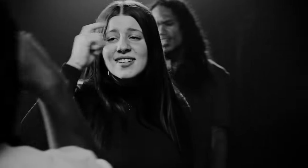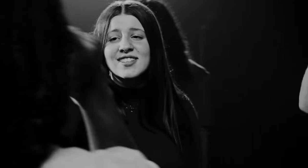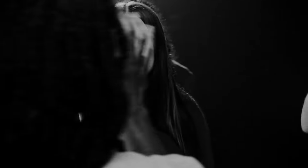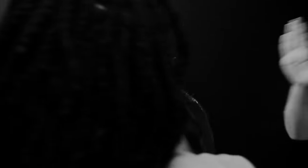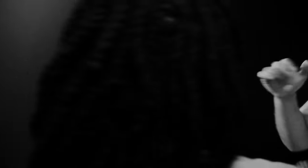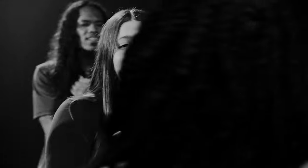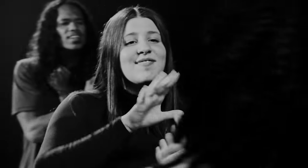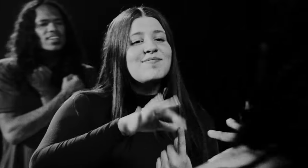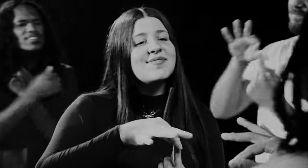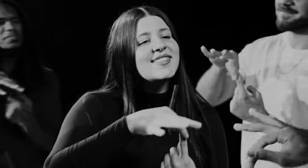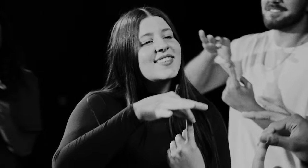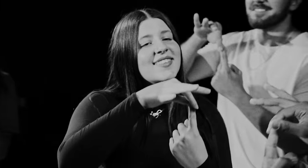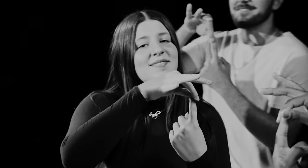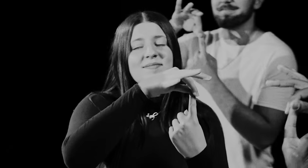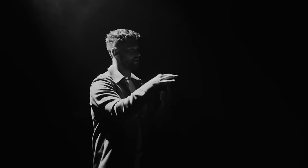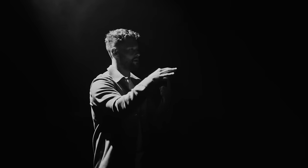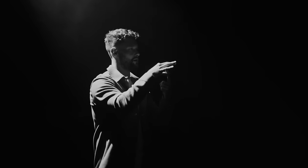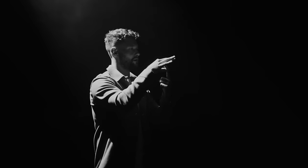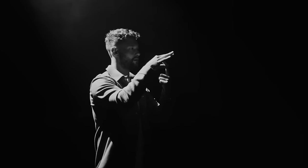CAUSE YOUR LOVE IS BIBLICAL